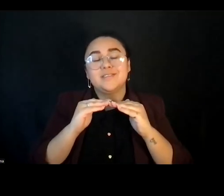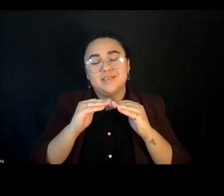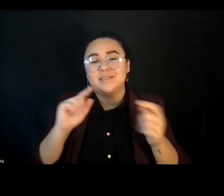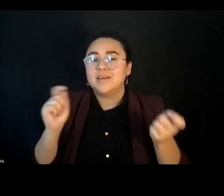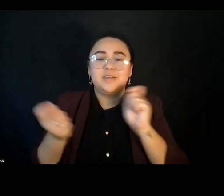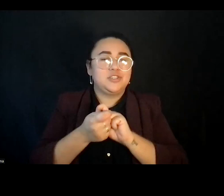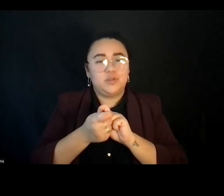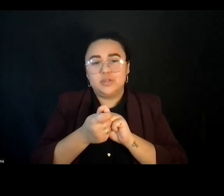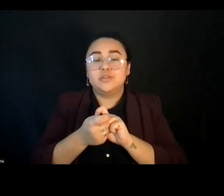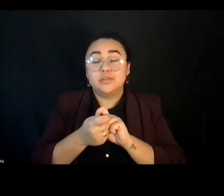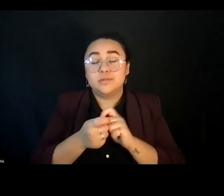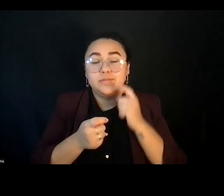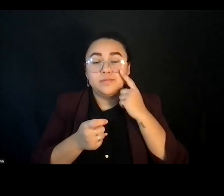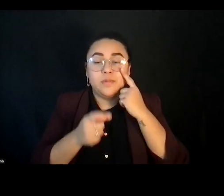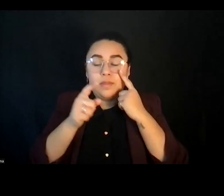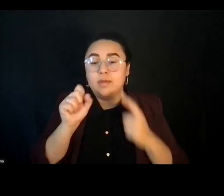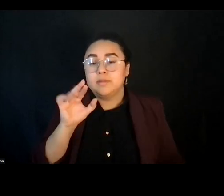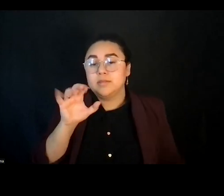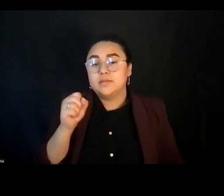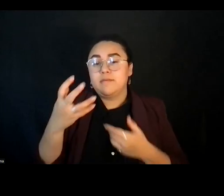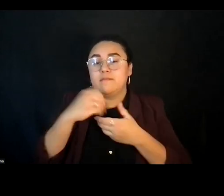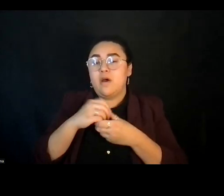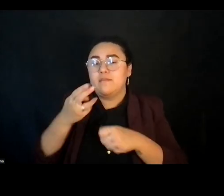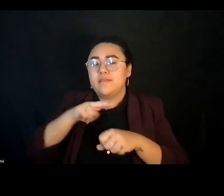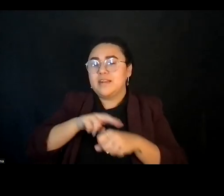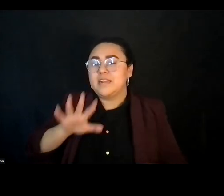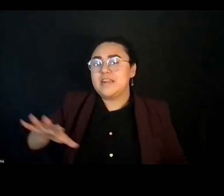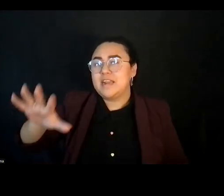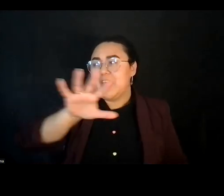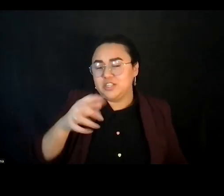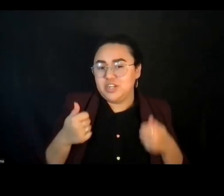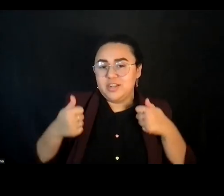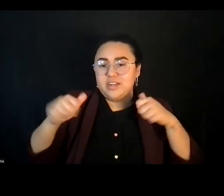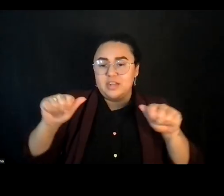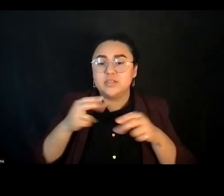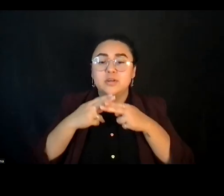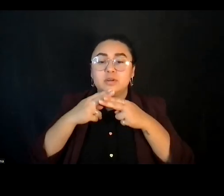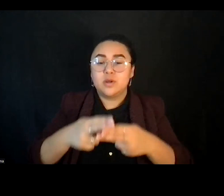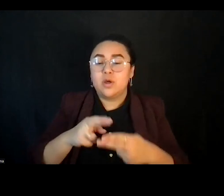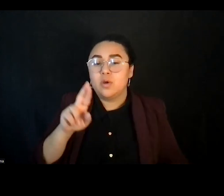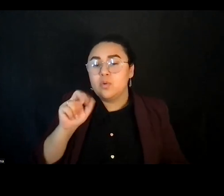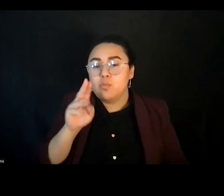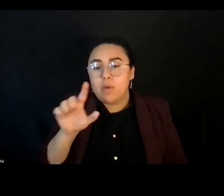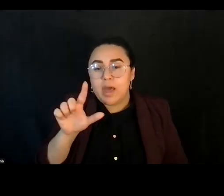So this series is a part of a national initiative, which again is called the Racial Radical Imagination for Racial Justice.